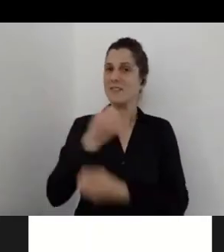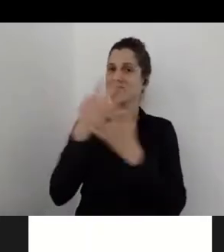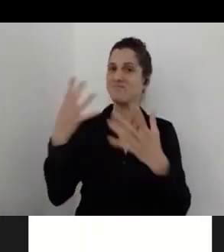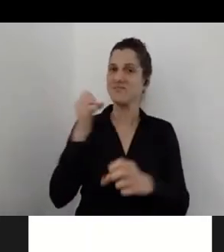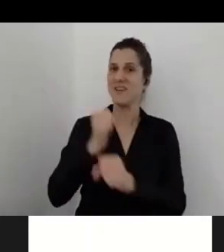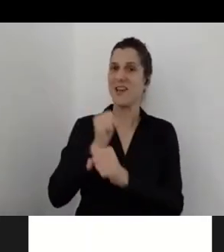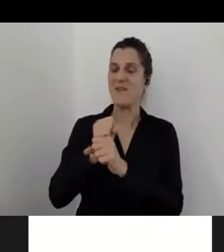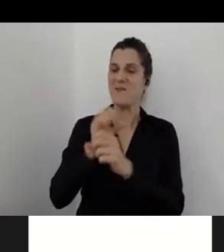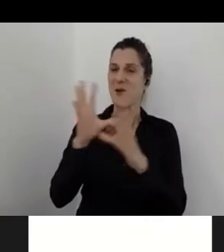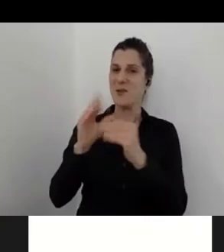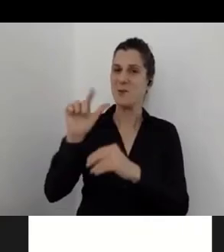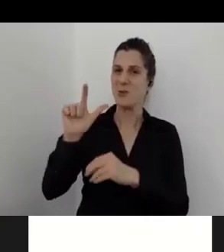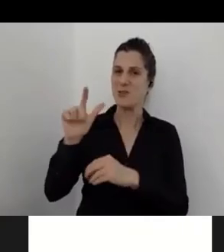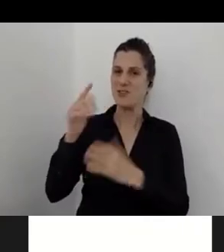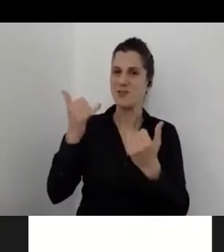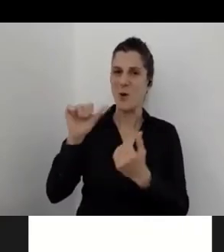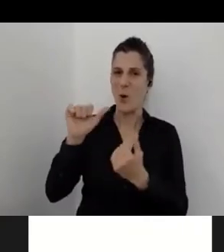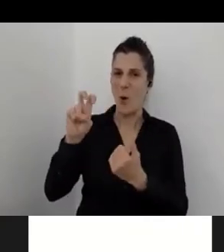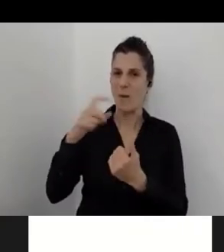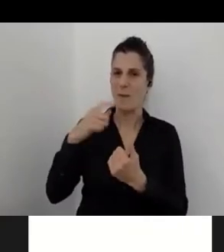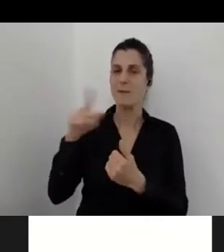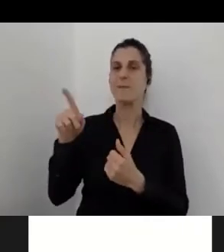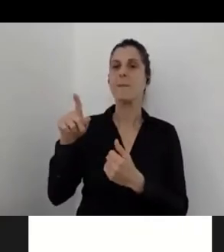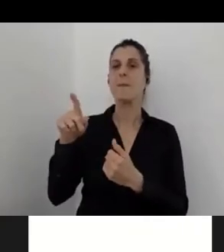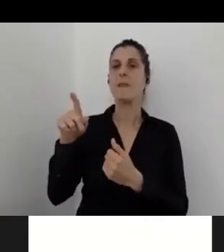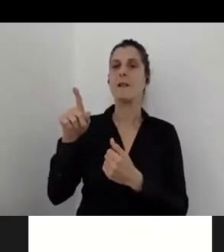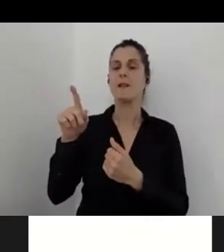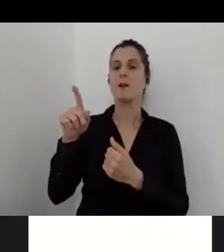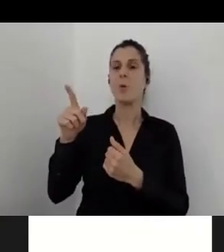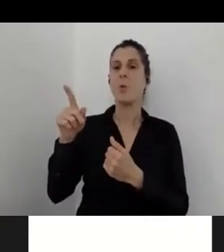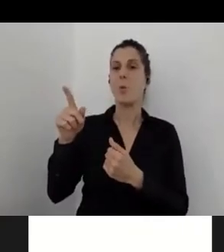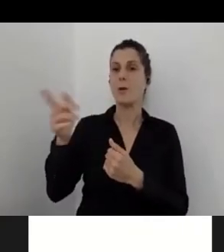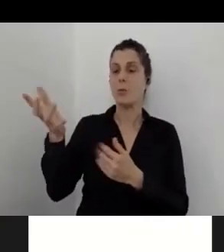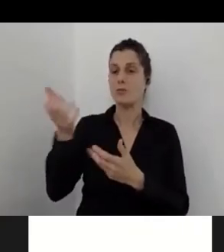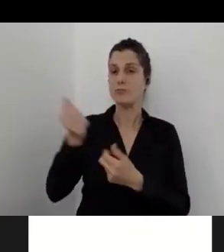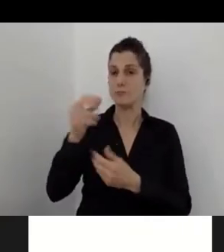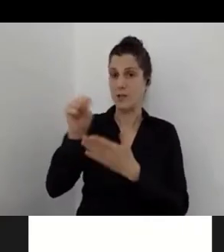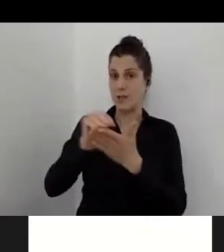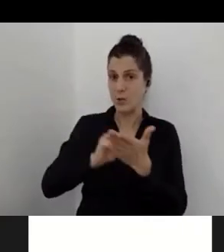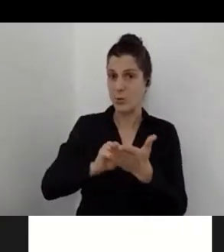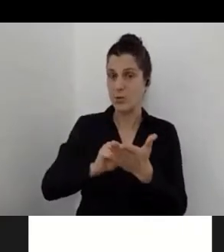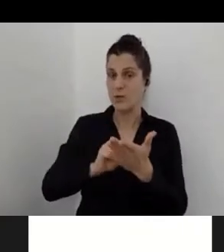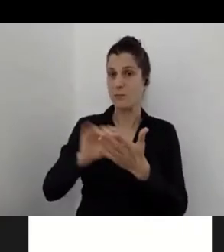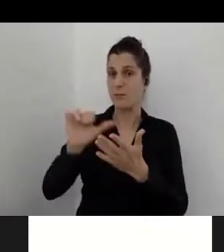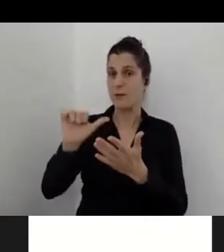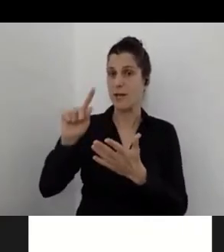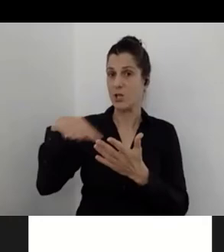It took all of the data from A-Check and really knew how to present it in a great way.